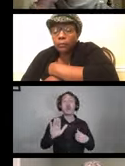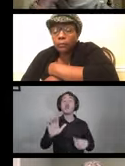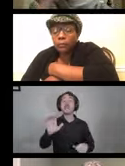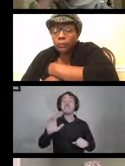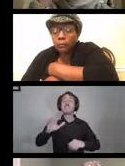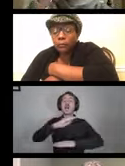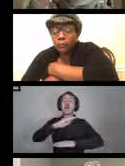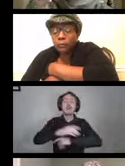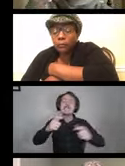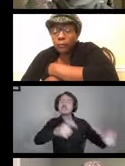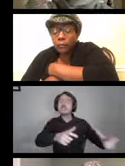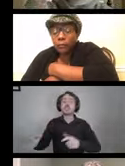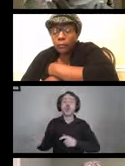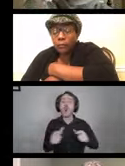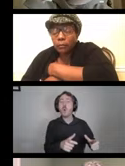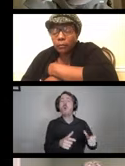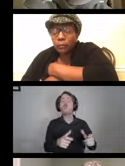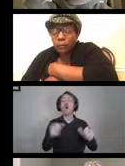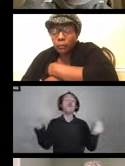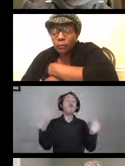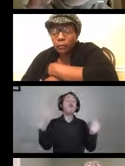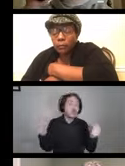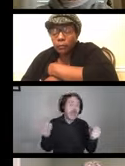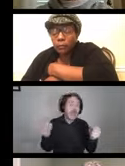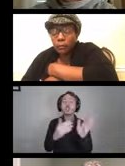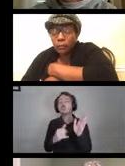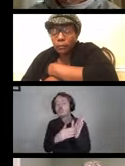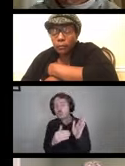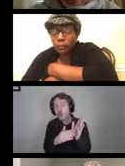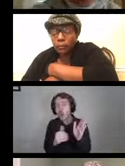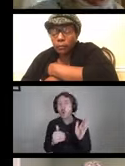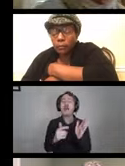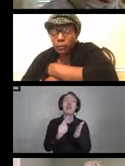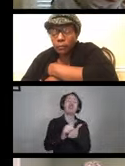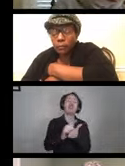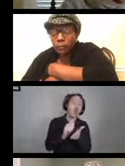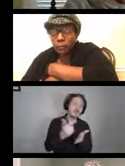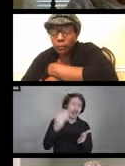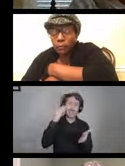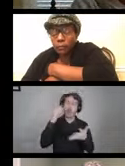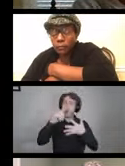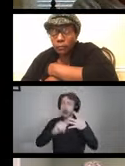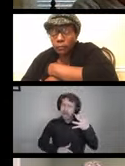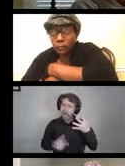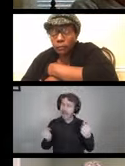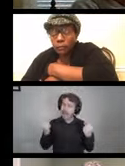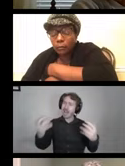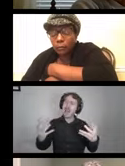I know it's a lot and that seems like everything we own in our home,